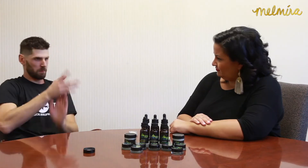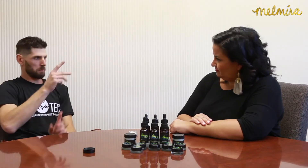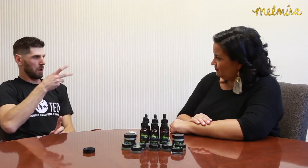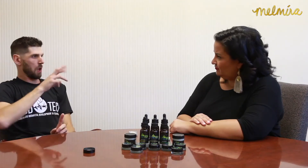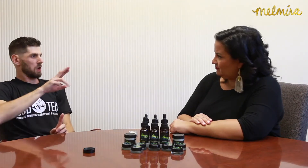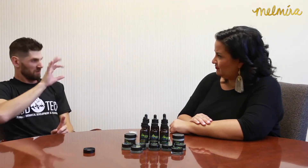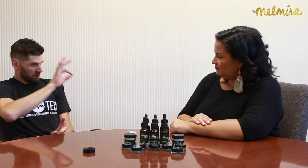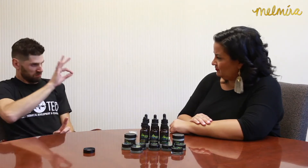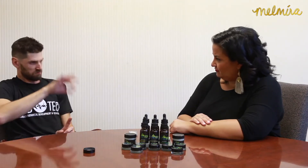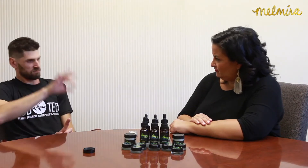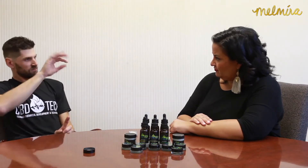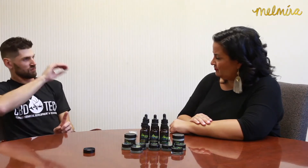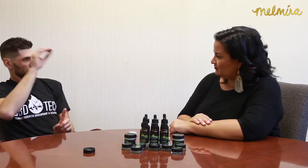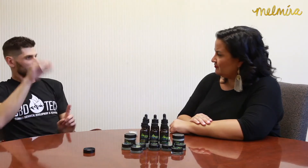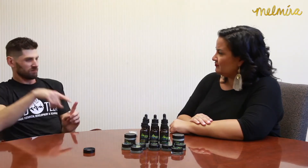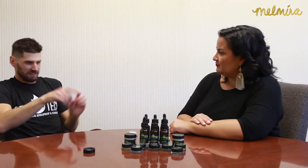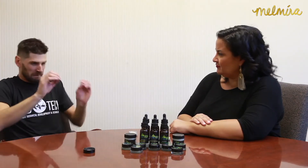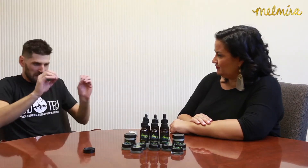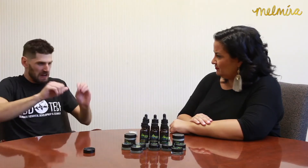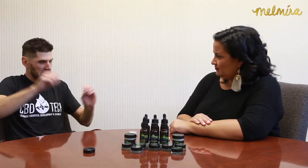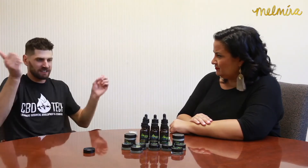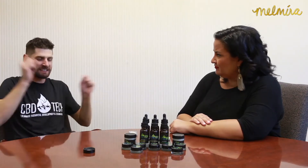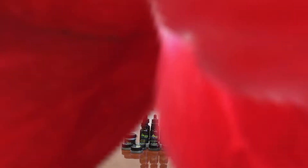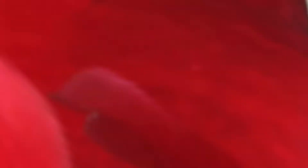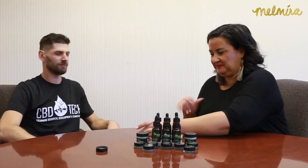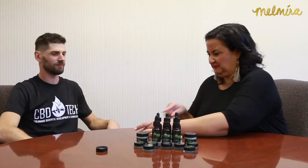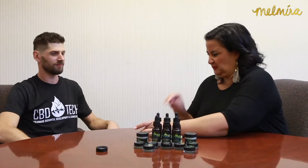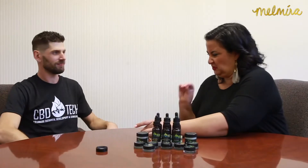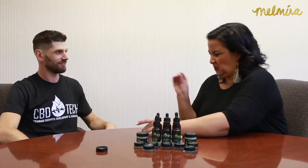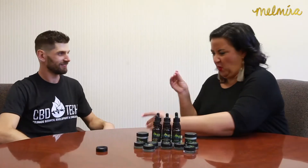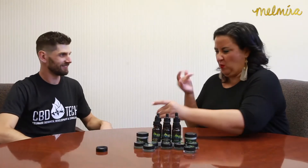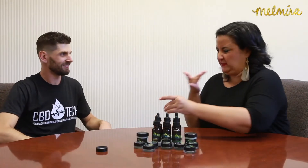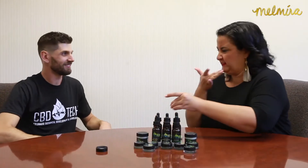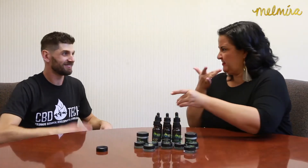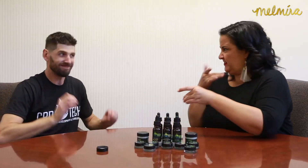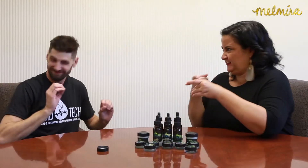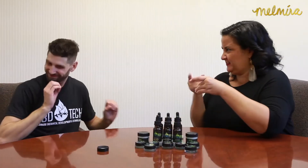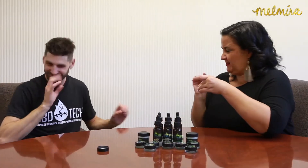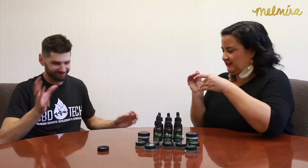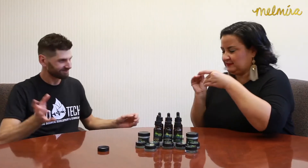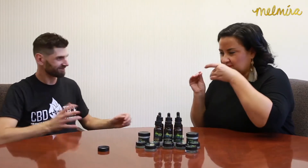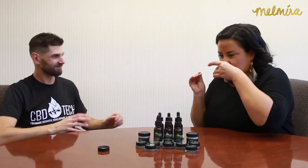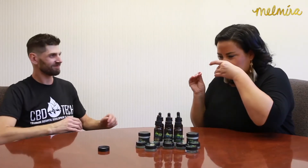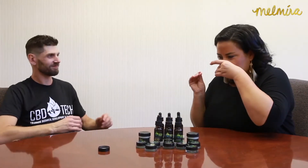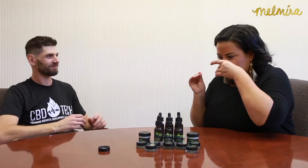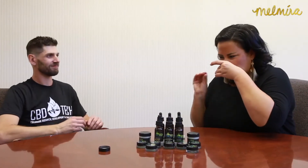the CBD is purified at 99.9% and there's nothing else there. There is no taste? None.